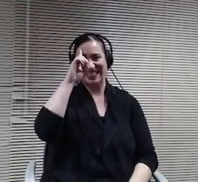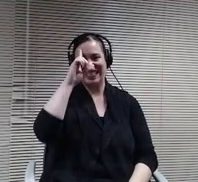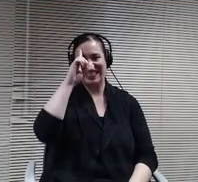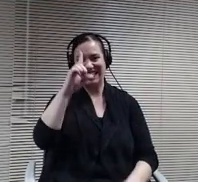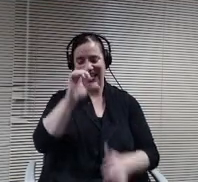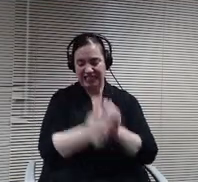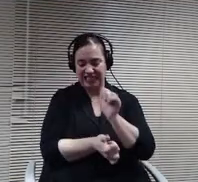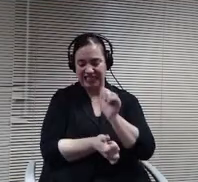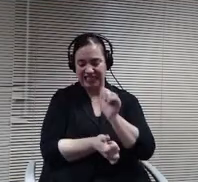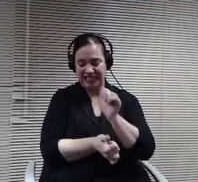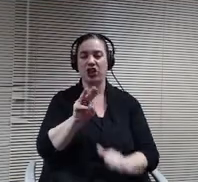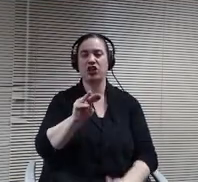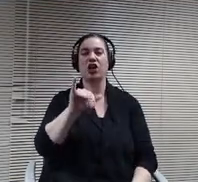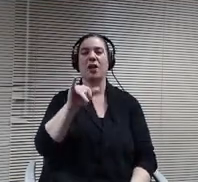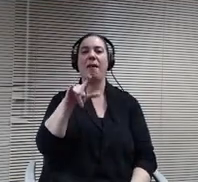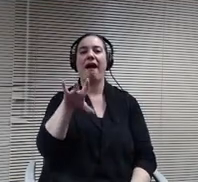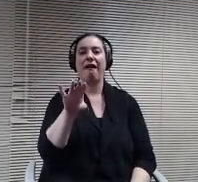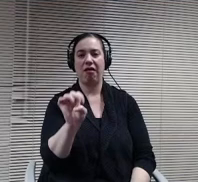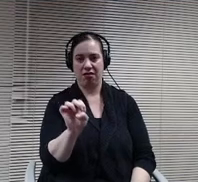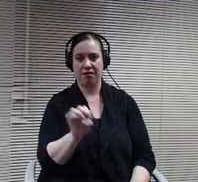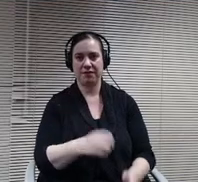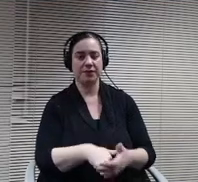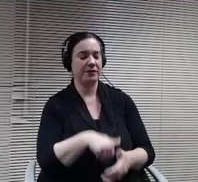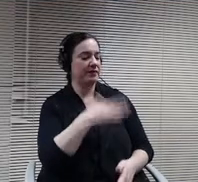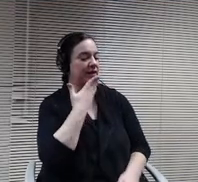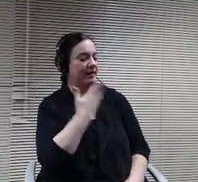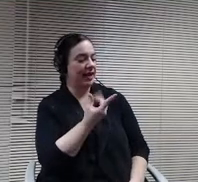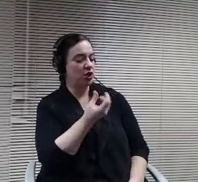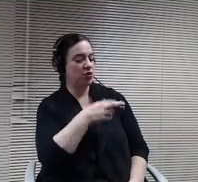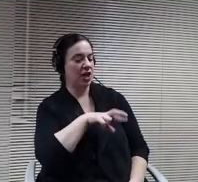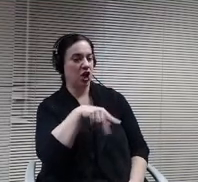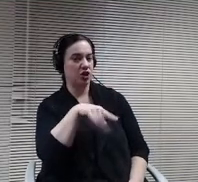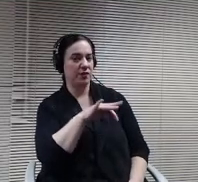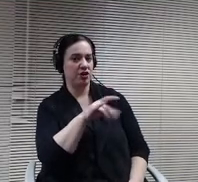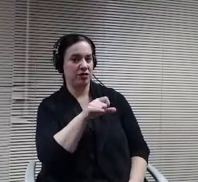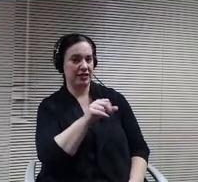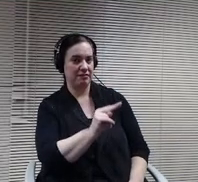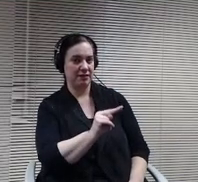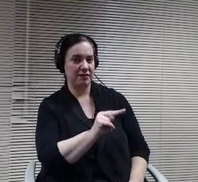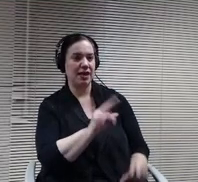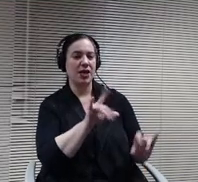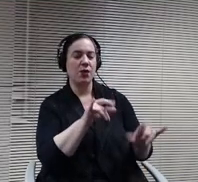Thank you doctor Peterson. Can I have a motion to approve the IRS